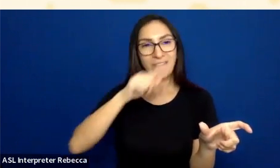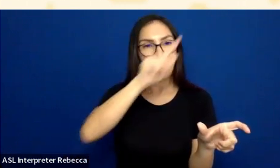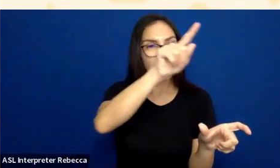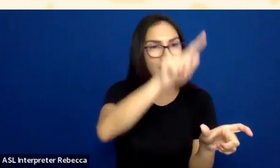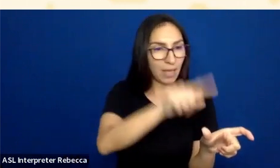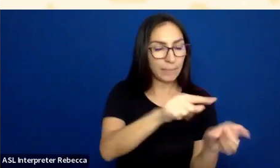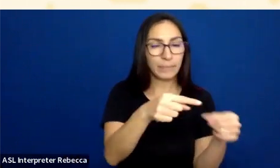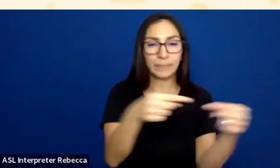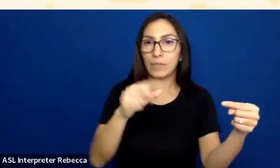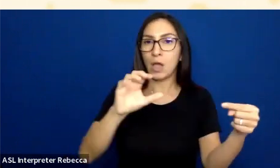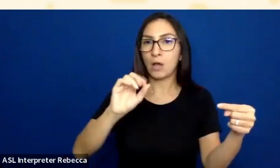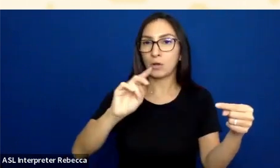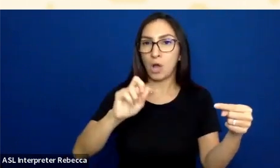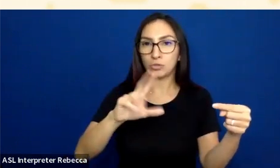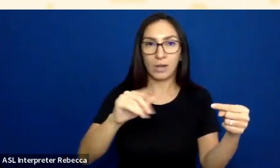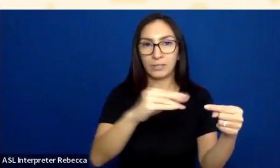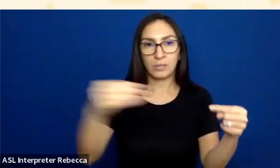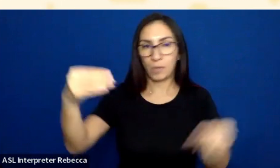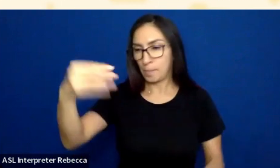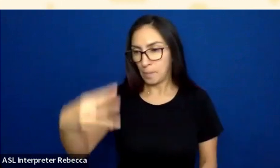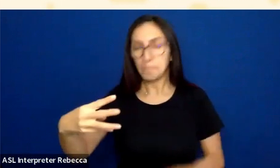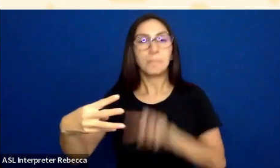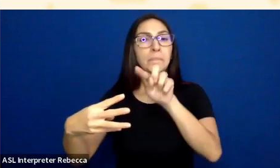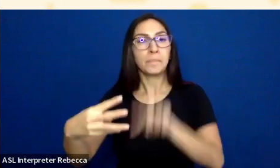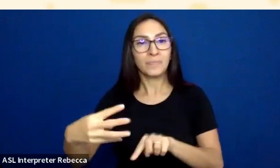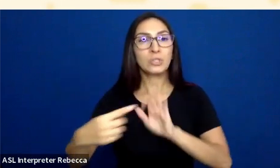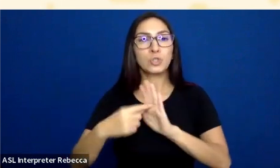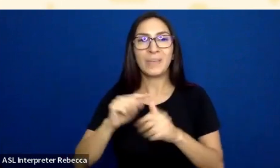and there are a couple of these icons telling me there's some text with very low contrast.